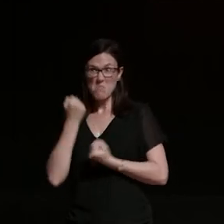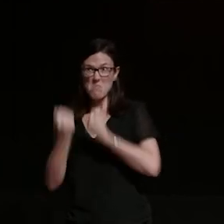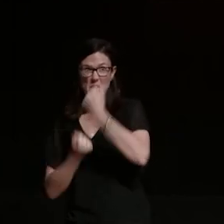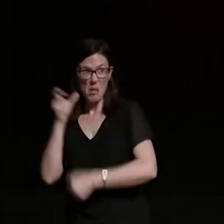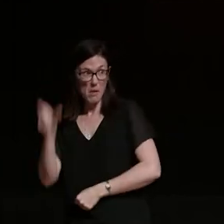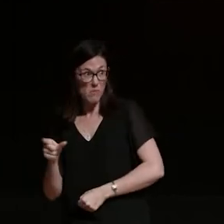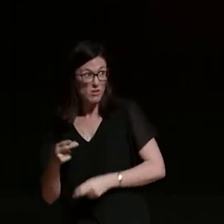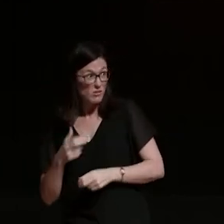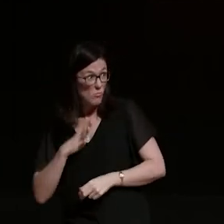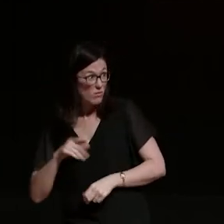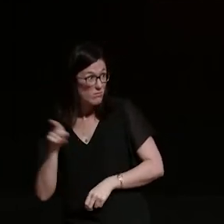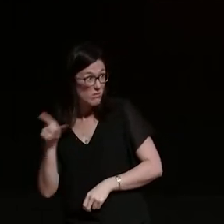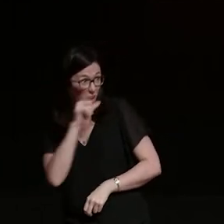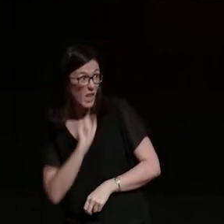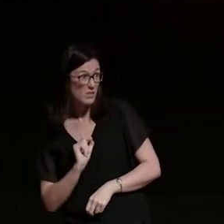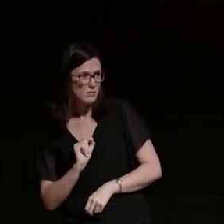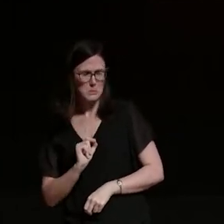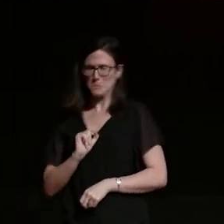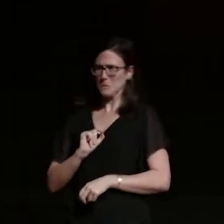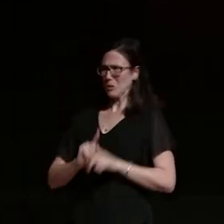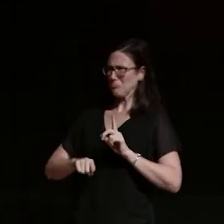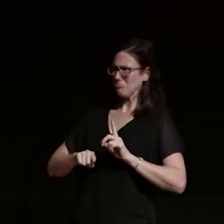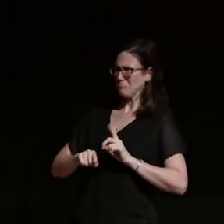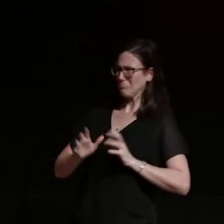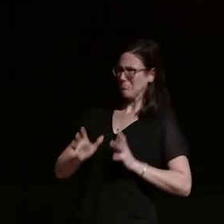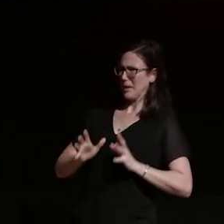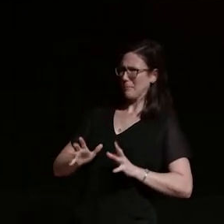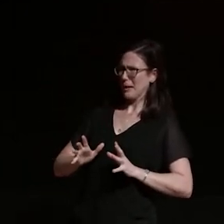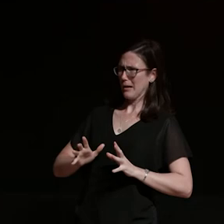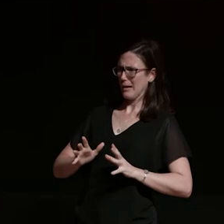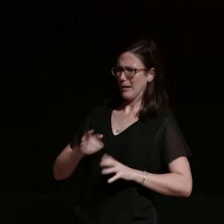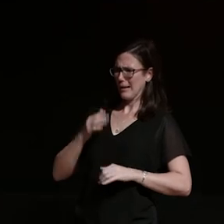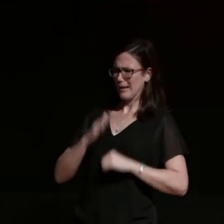yeah it was really random because i hadn't been talking about anything that required that kind